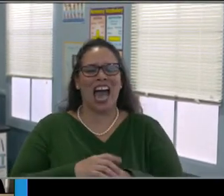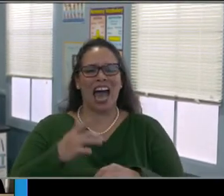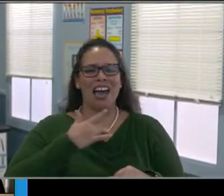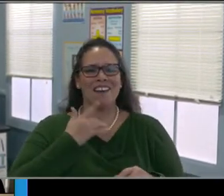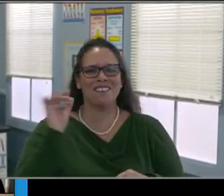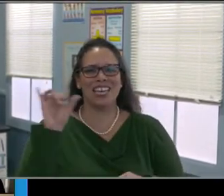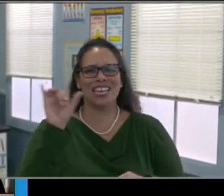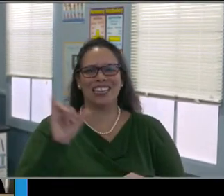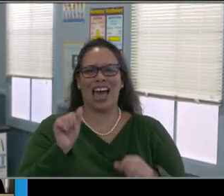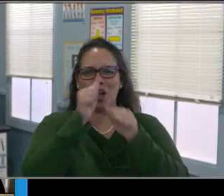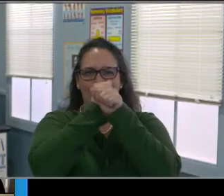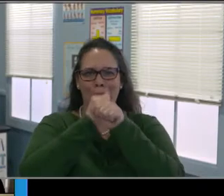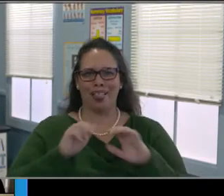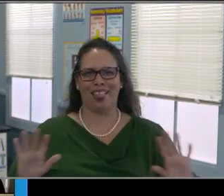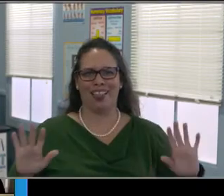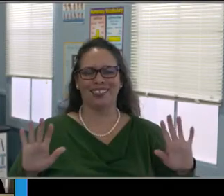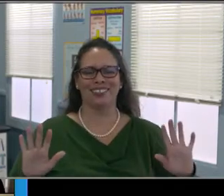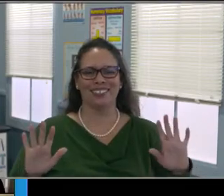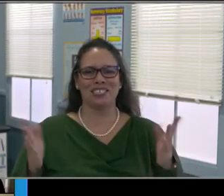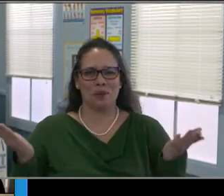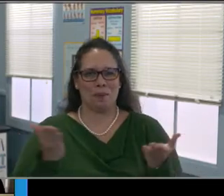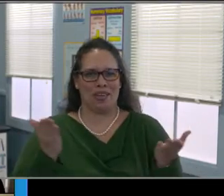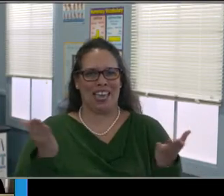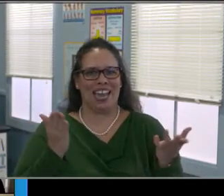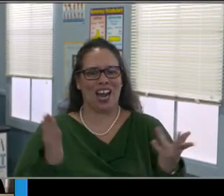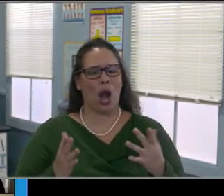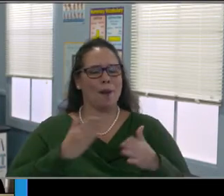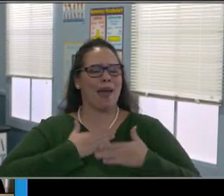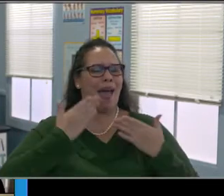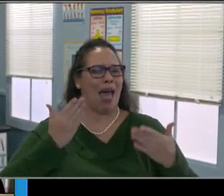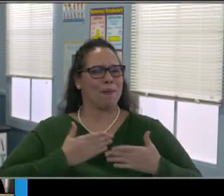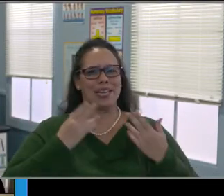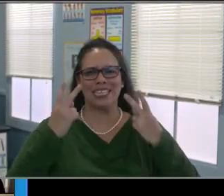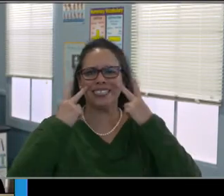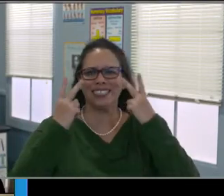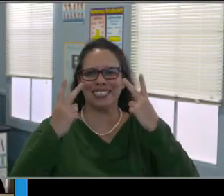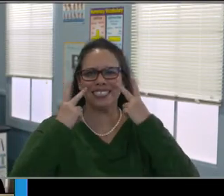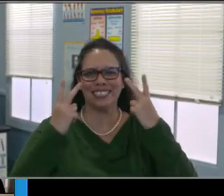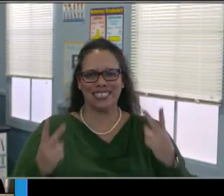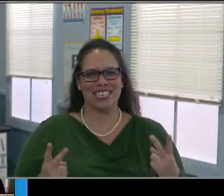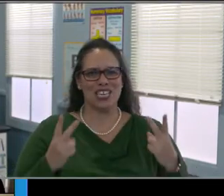And that is continuing. We had an event on December 1st,